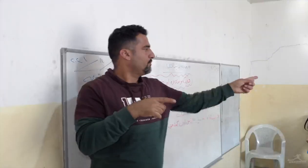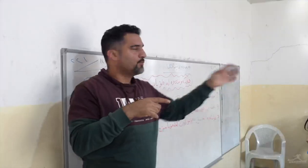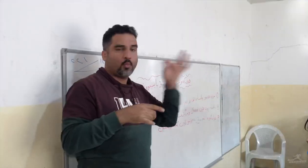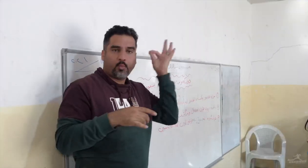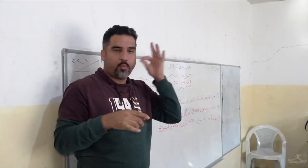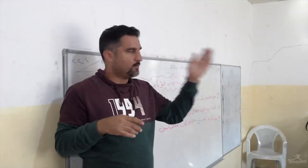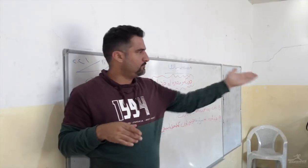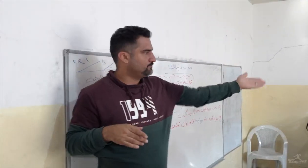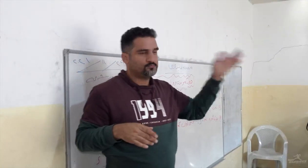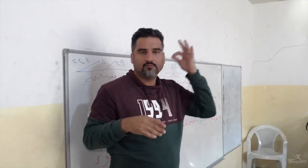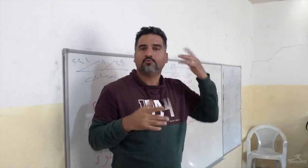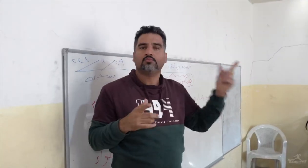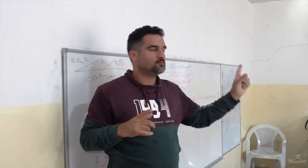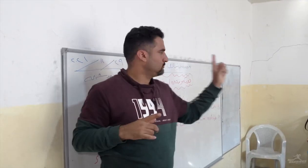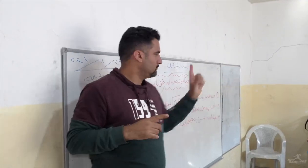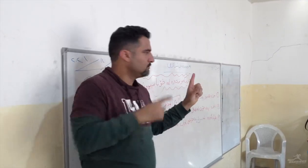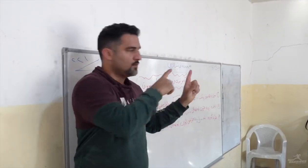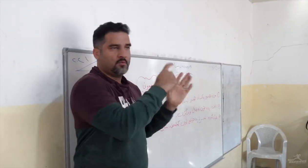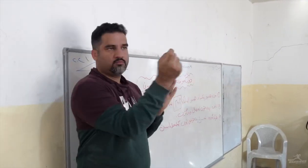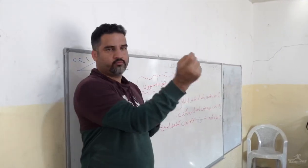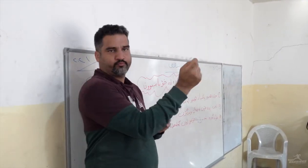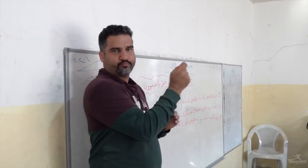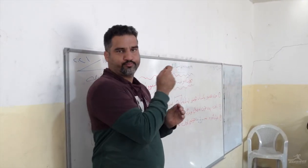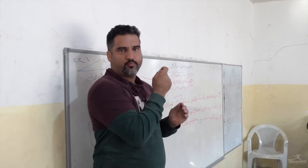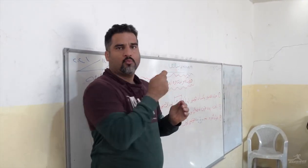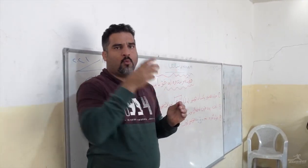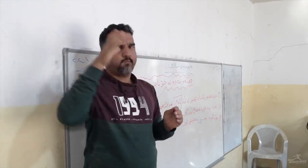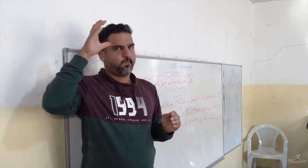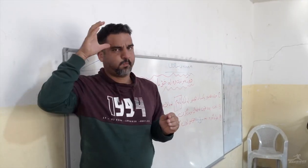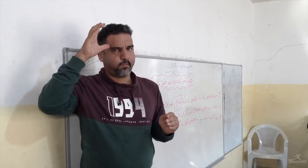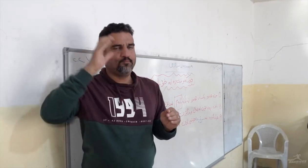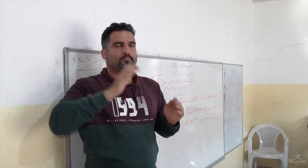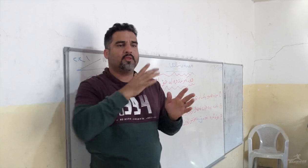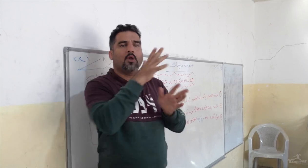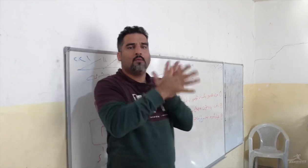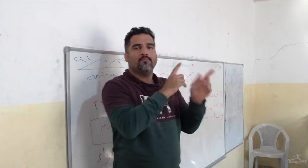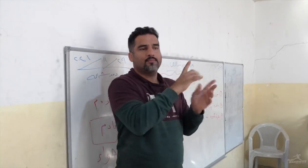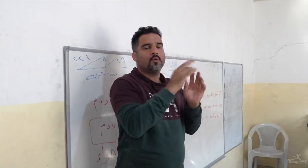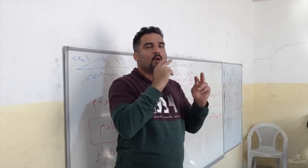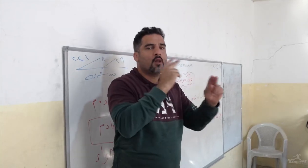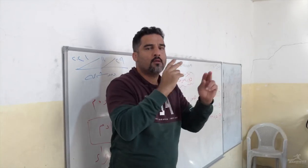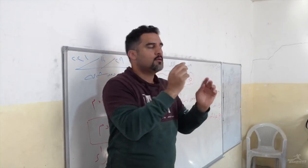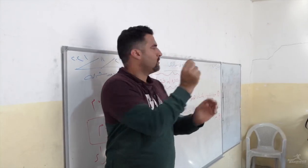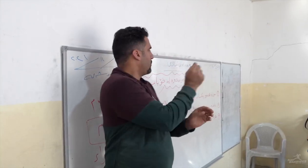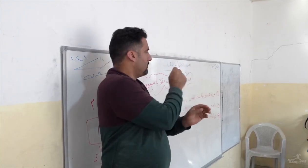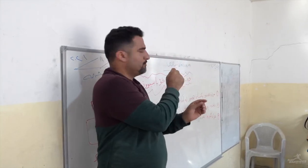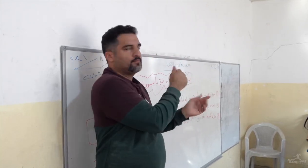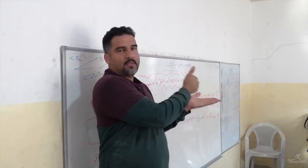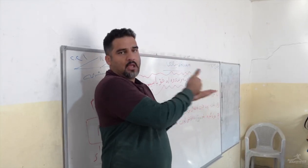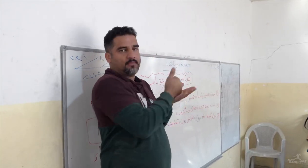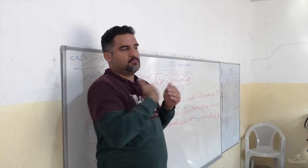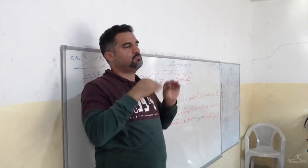This teacher is a hearing person. She writes the Arabic language on the whiteboard. She doesn't sign but writes and speaks Arabic.